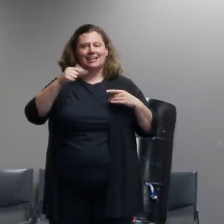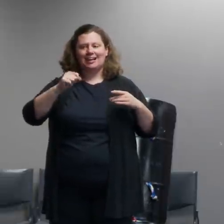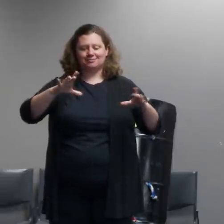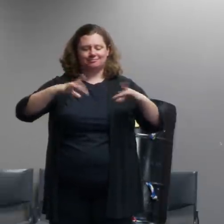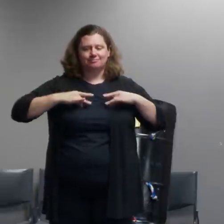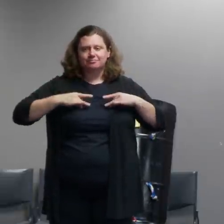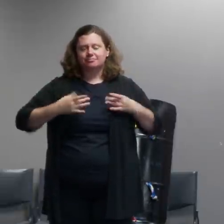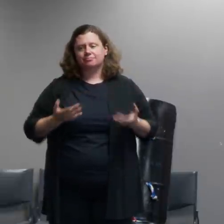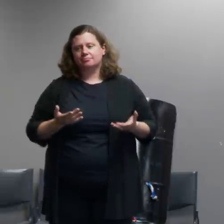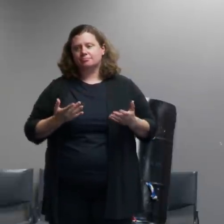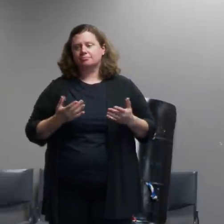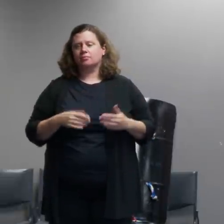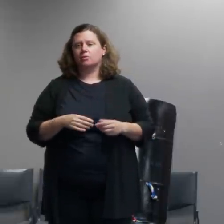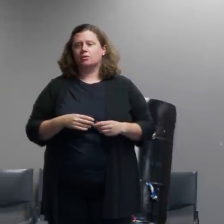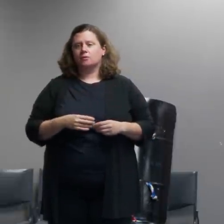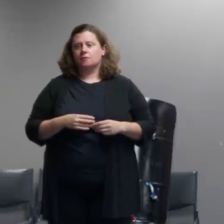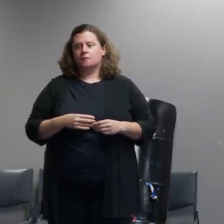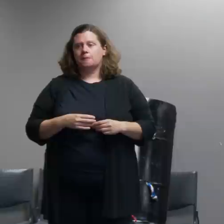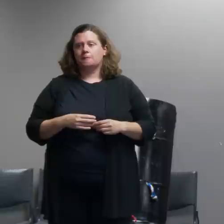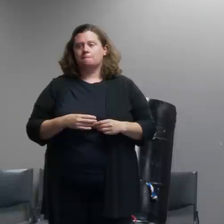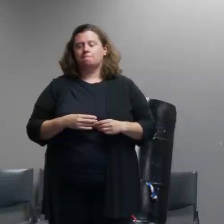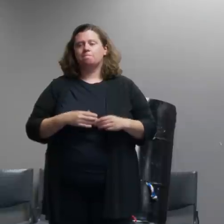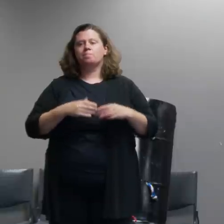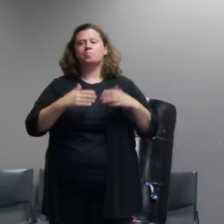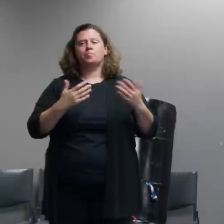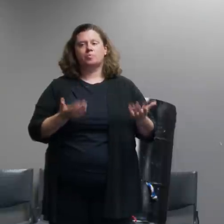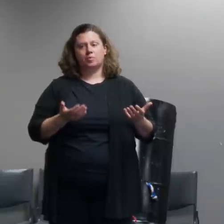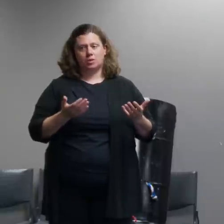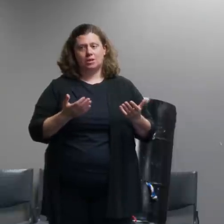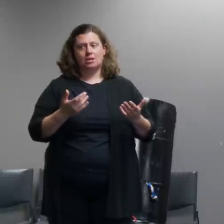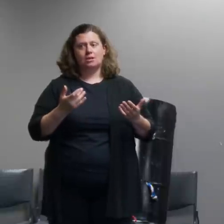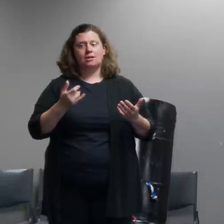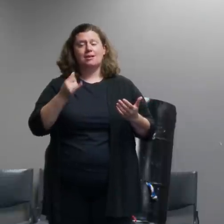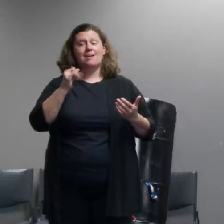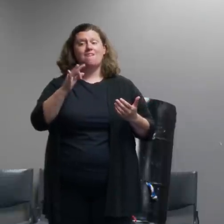again you know certainly if anyone is exposed to cs gas